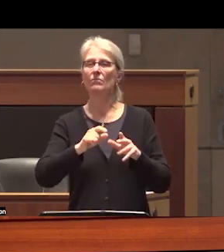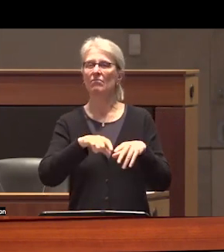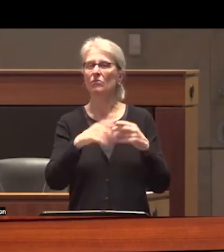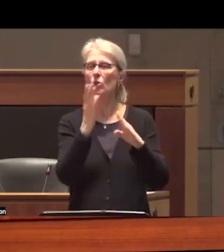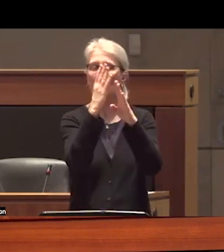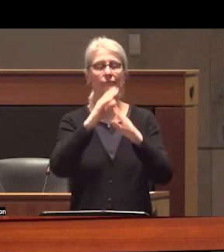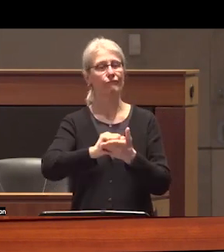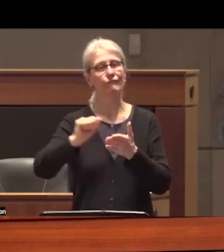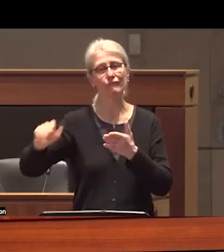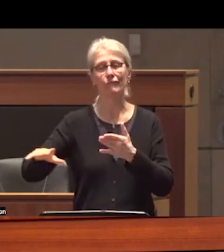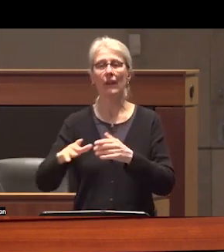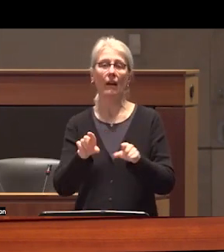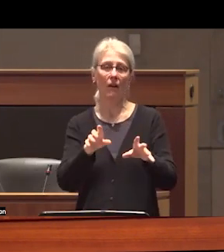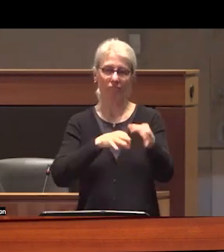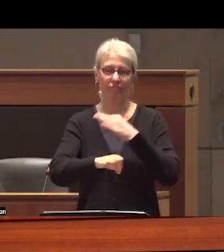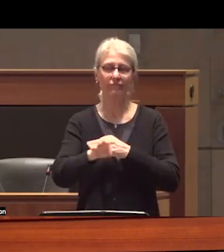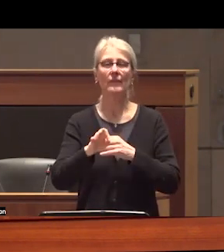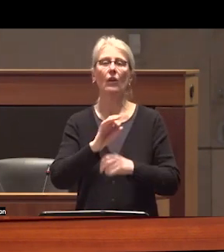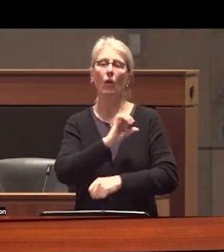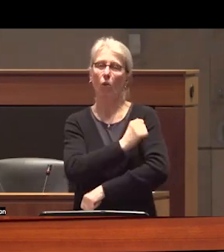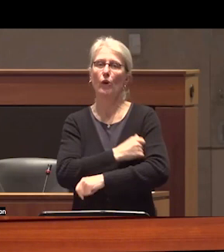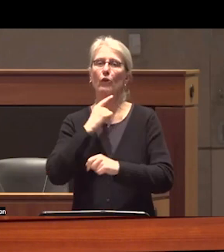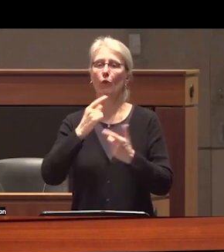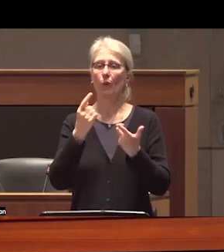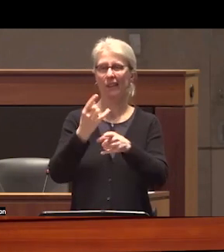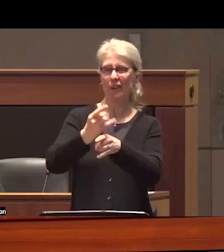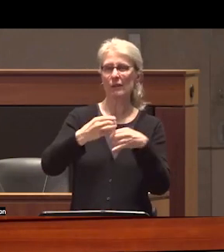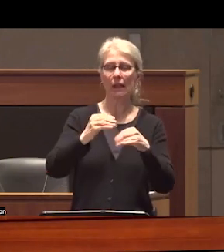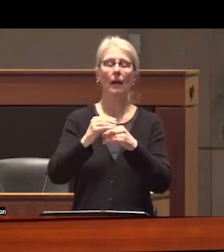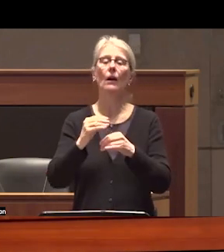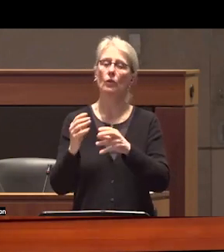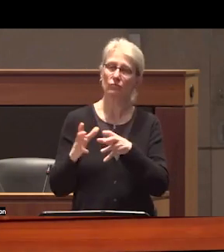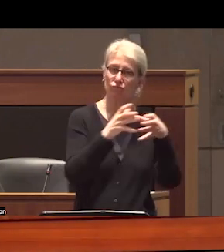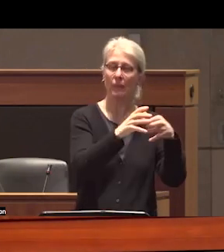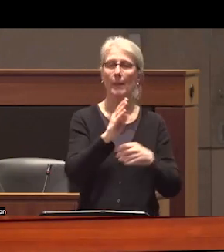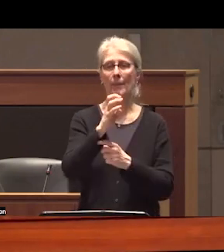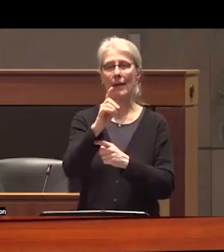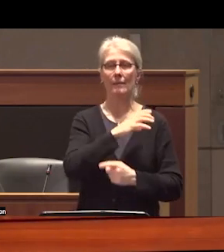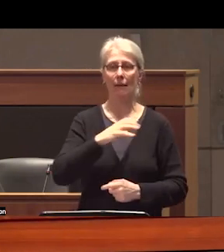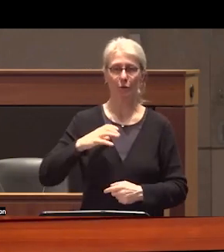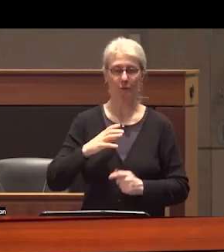for liquor legislation on reserves was transferred to ban councils so the case of alcohol therefore